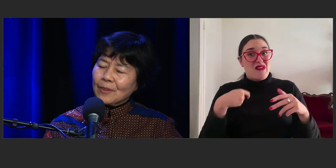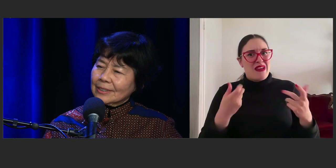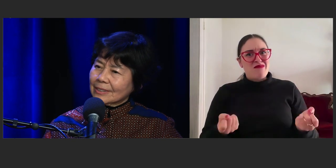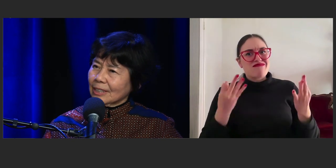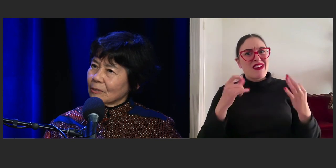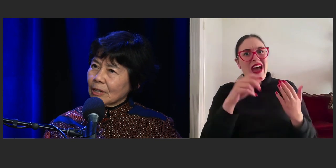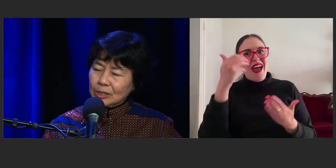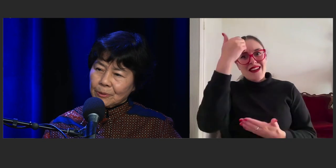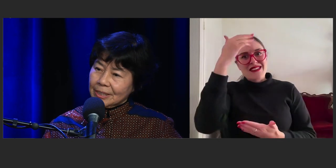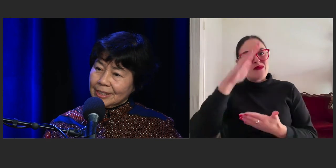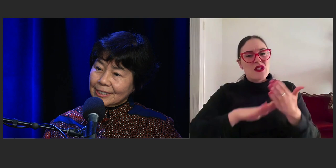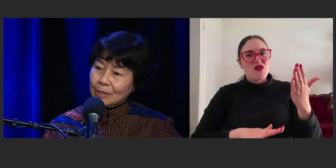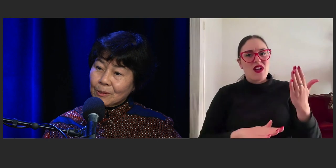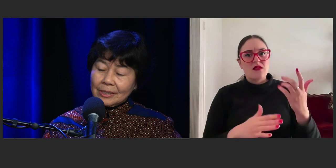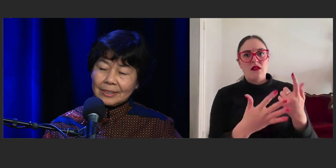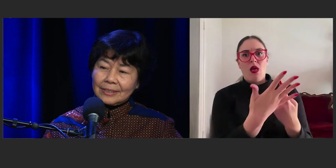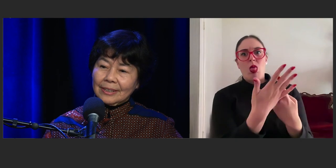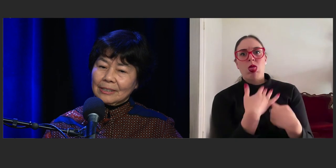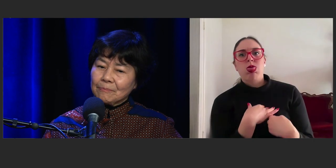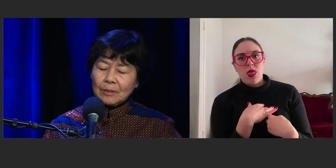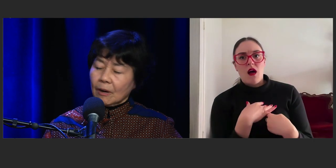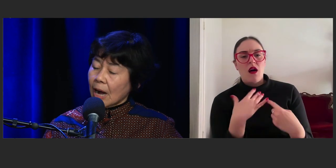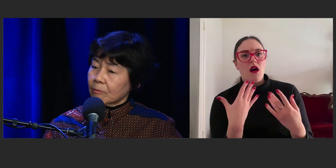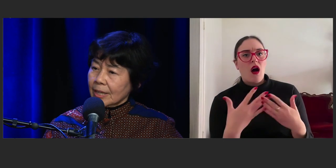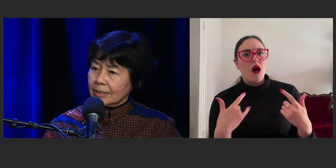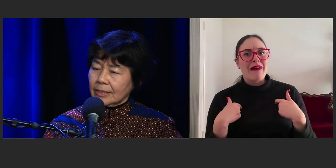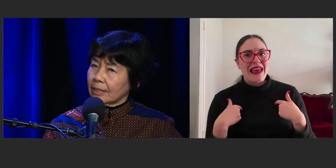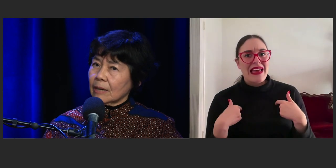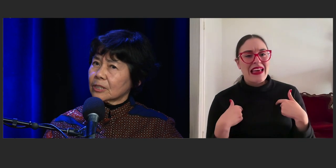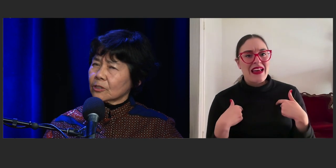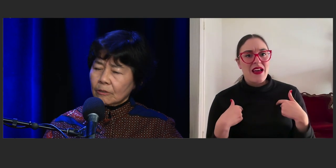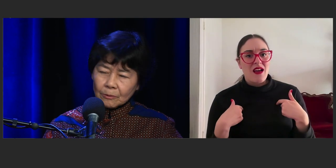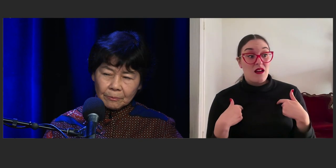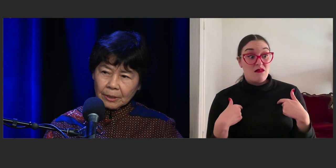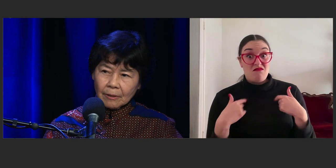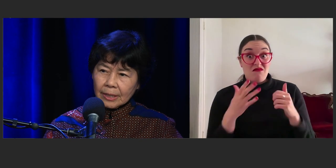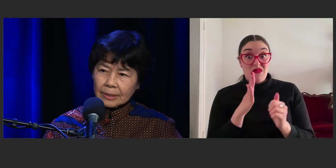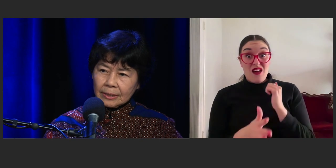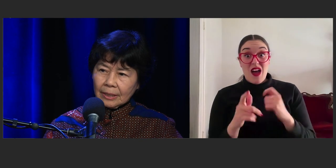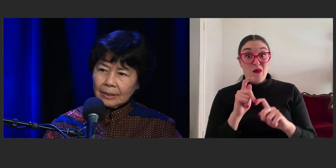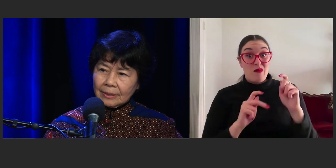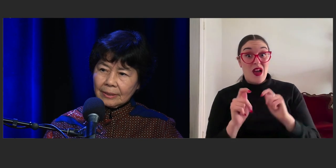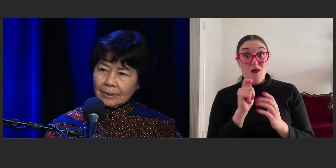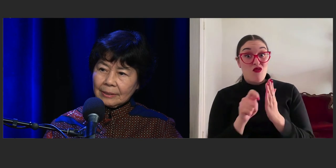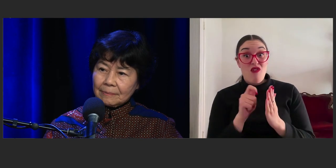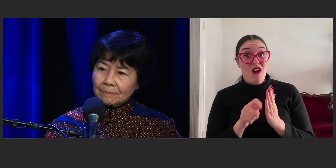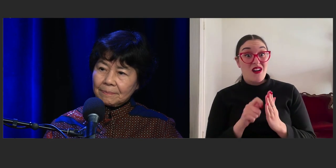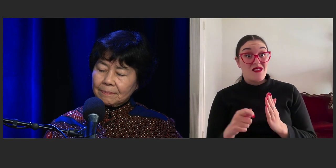or that racial prejudice, I wouldn't be a writer today. I'm sure I wouldn't be a writer today. Wow.